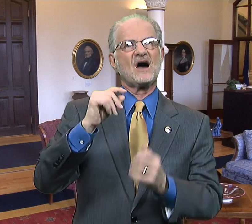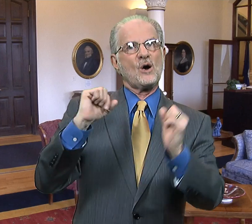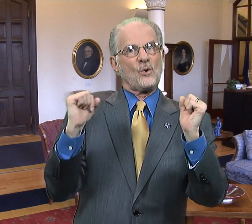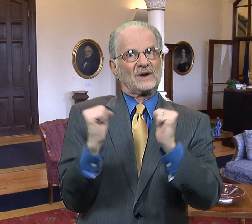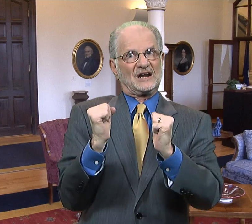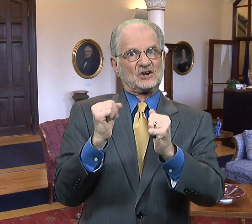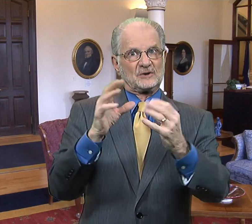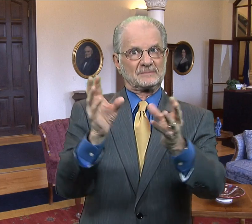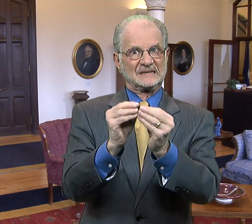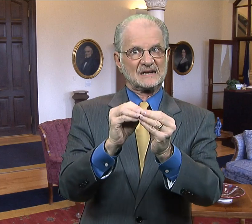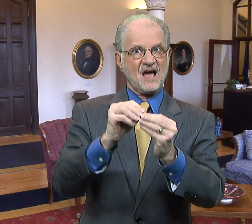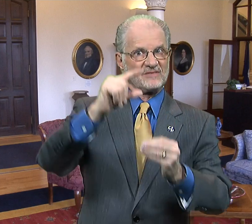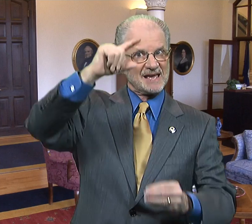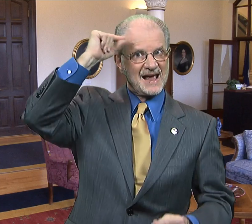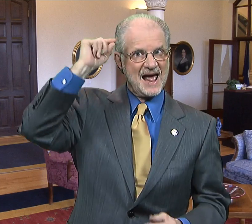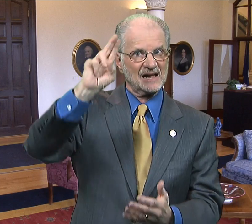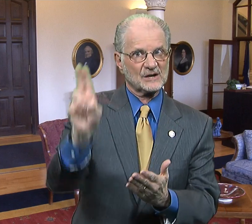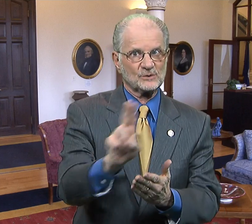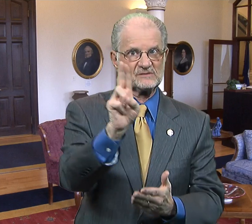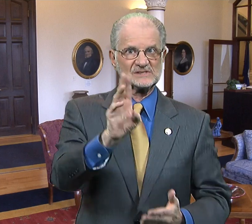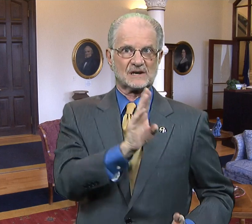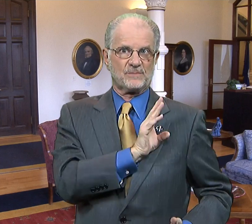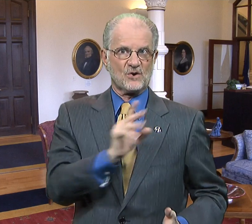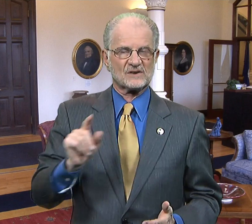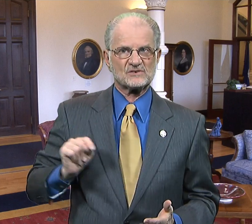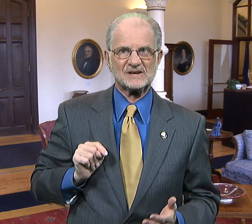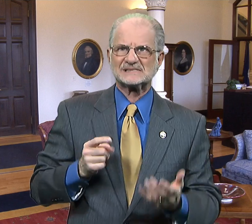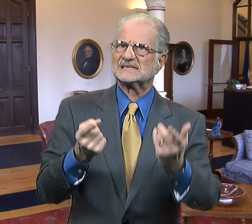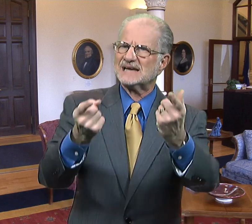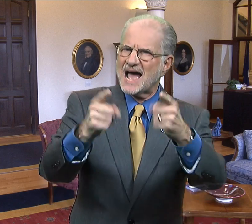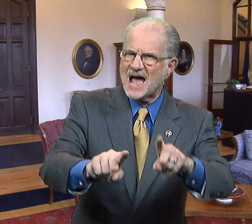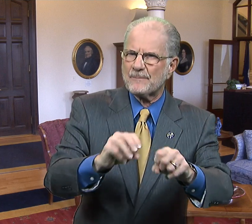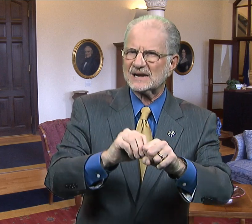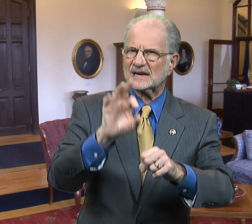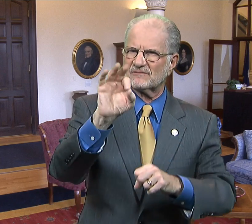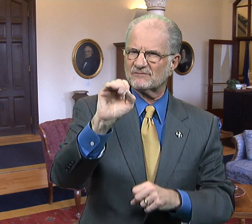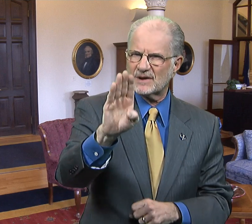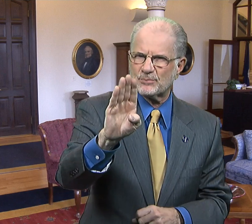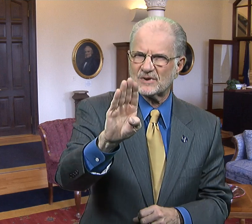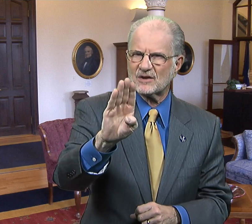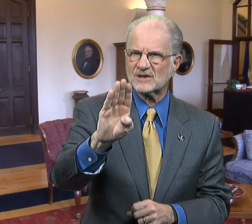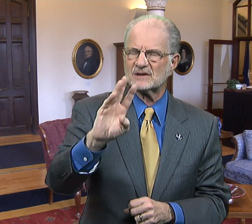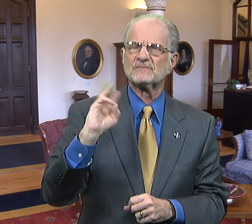The winter meeting of the Gallaudet University Board of Trustees happened in February.